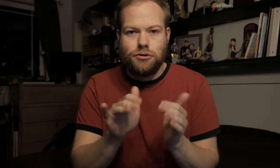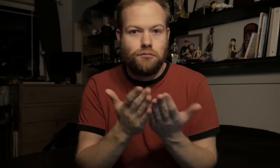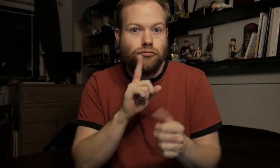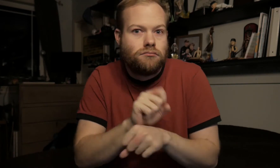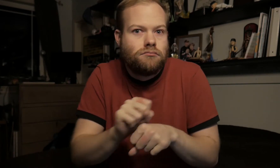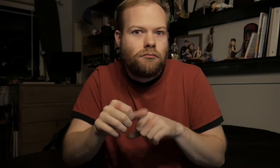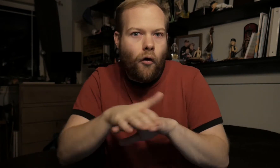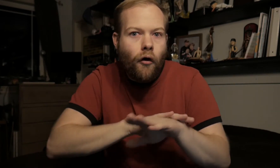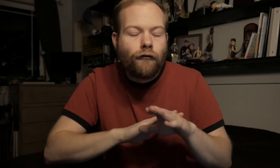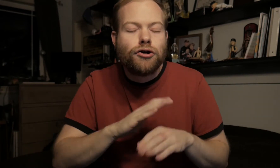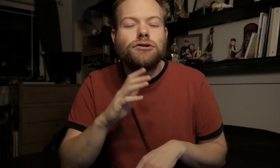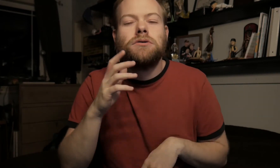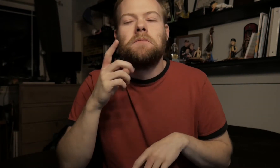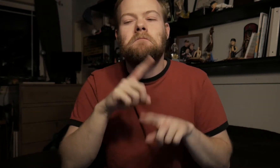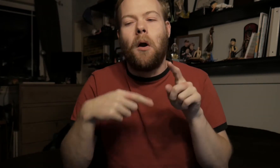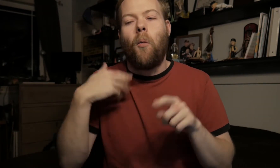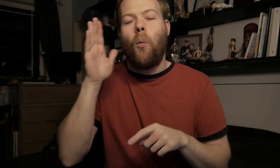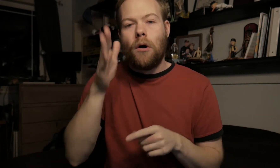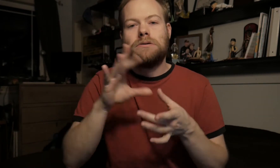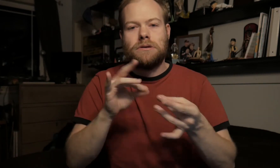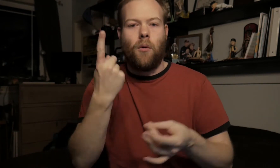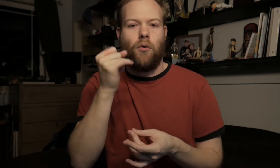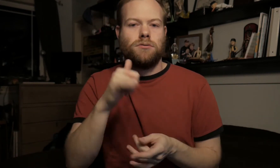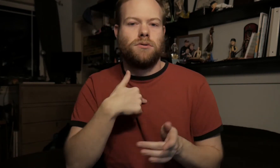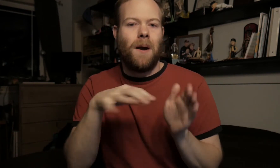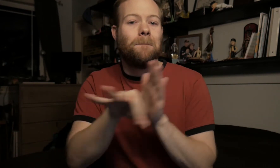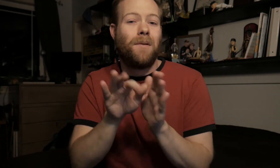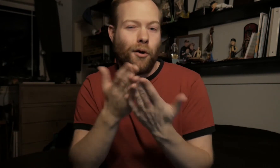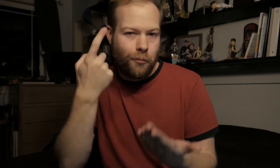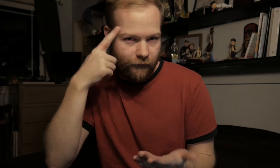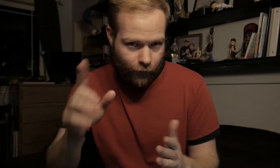that the book does cover, but I will say the ones I picked the book for.